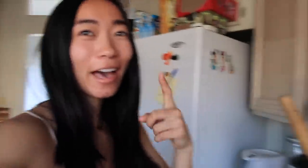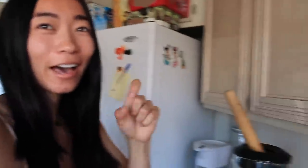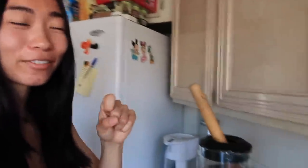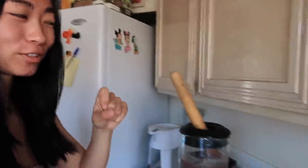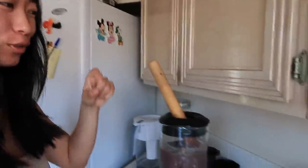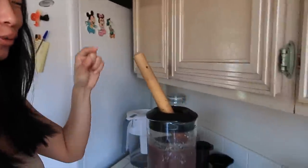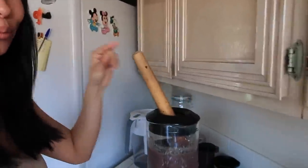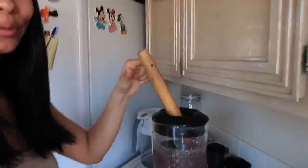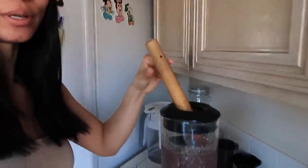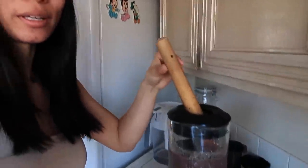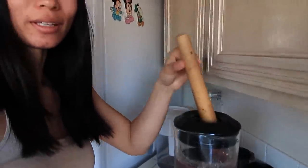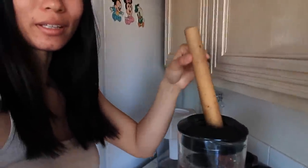So I have to put a little